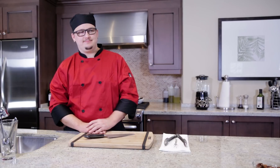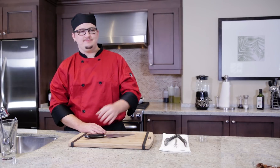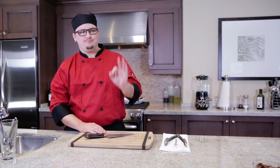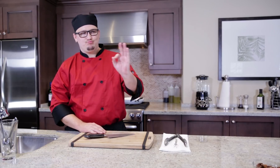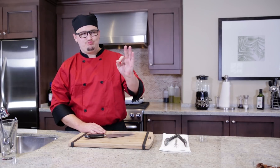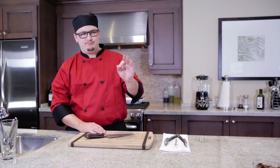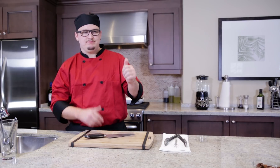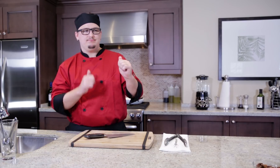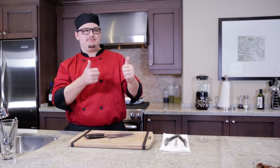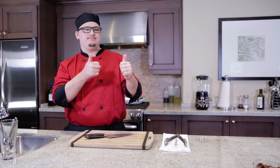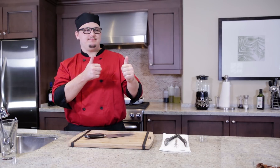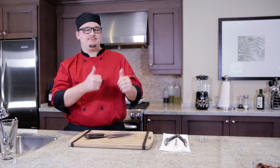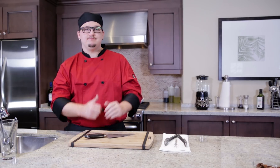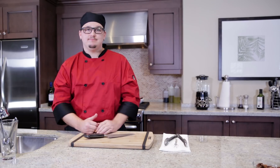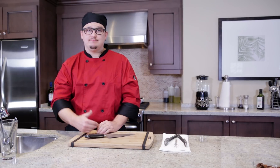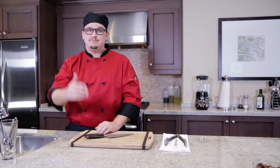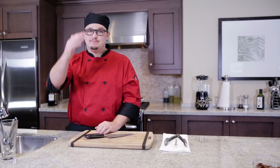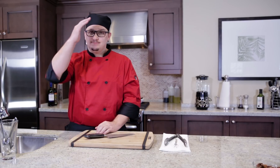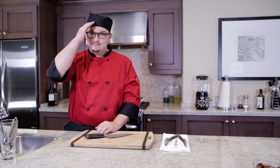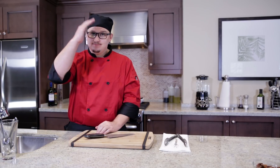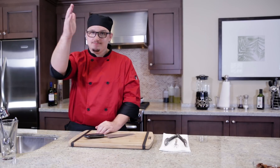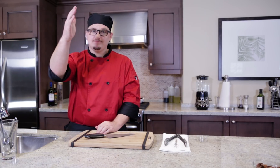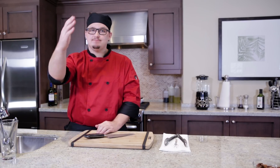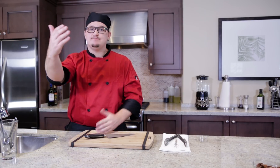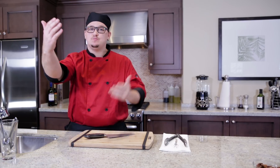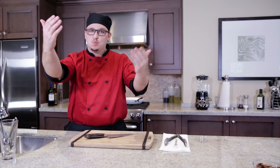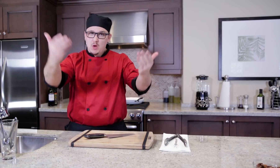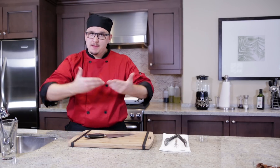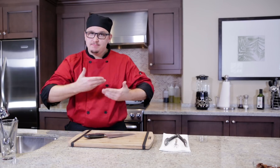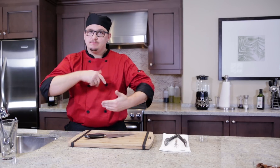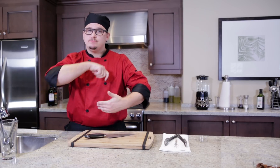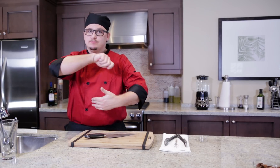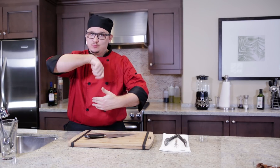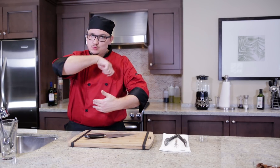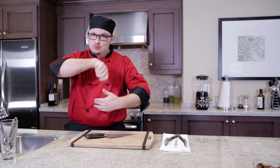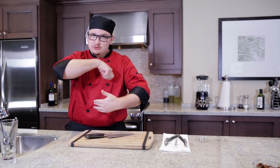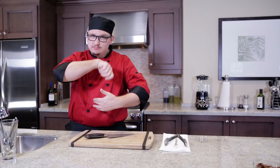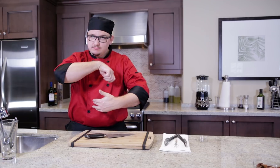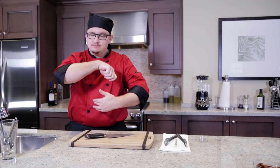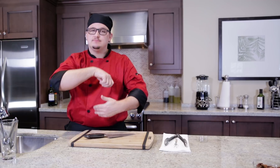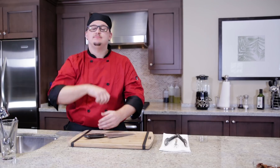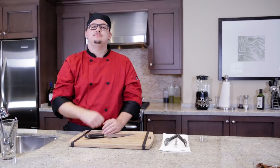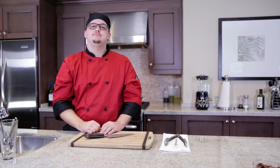Thanks, Anselmo! Hi. Welcome to CookSign.